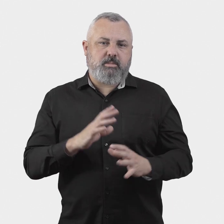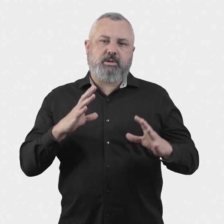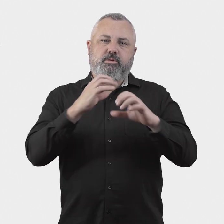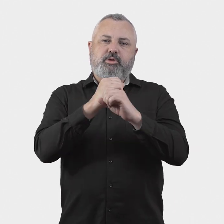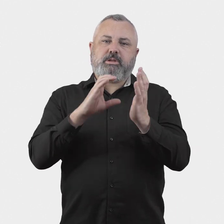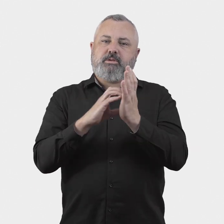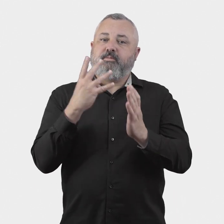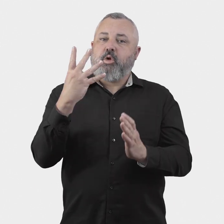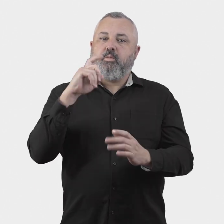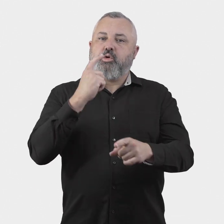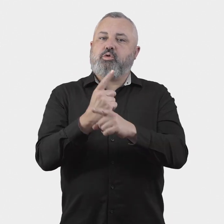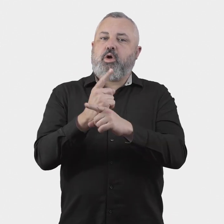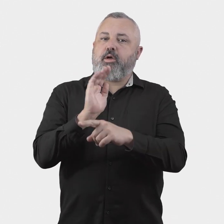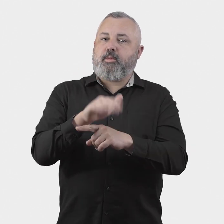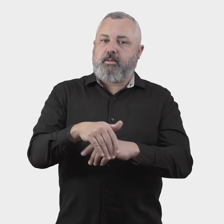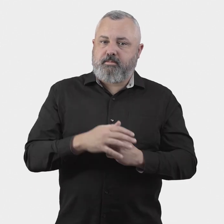Key points